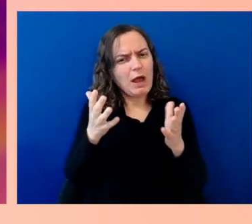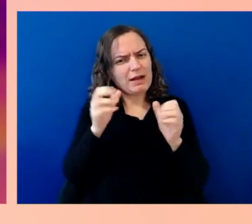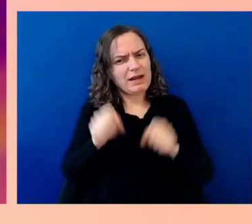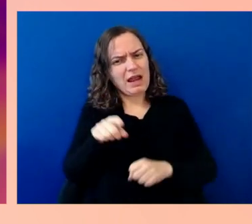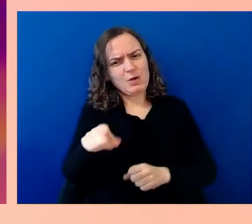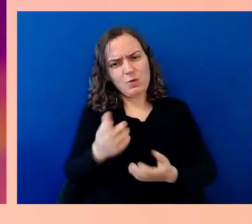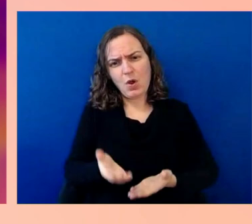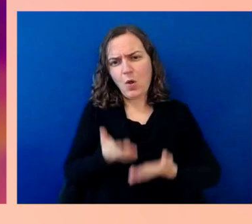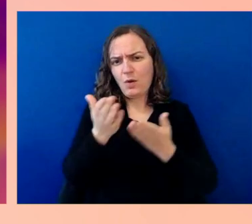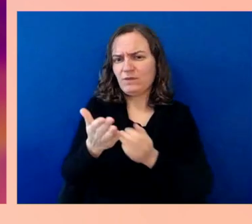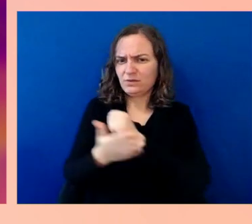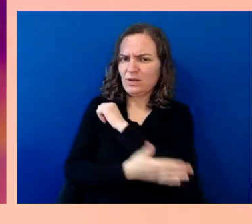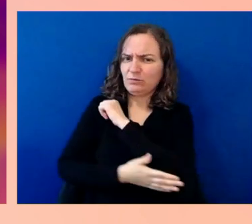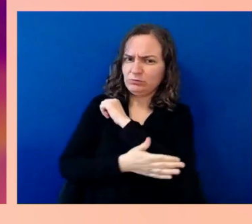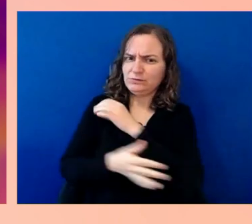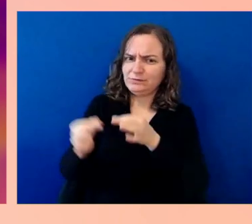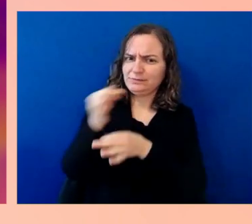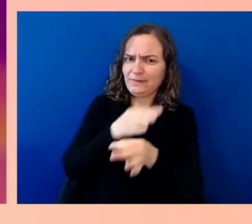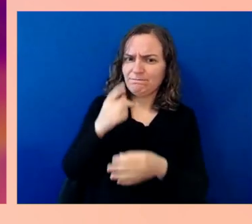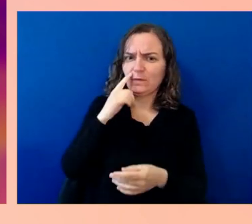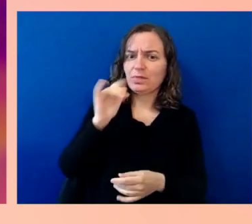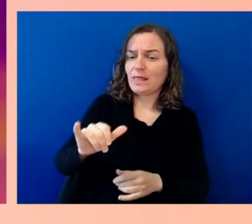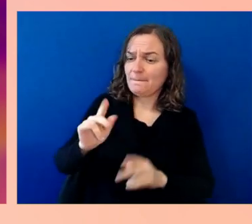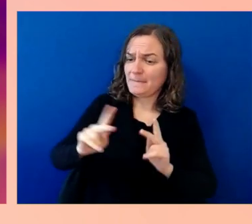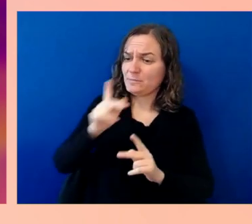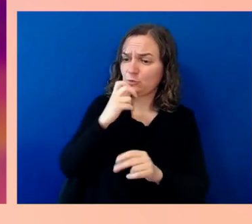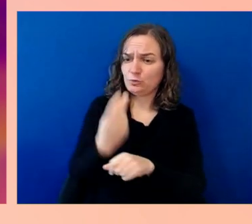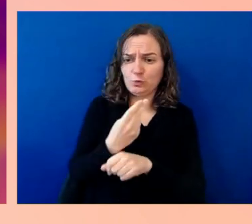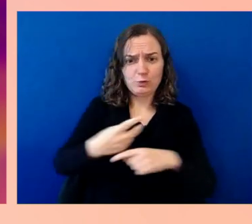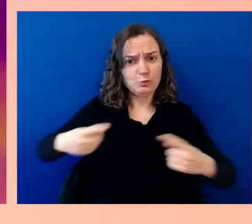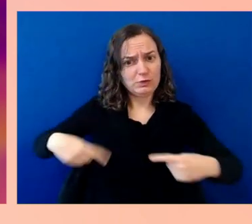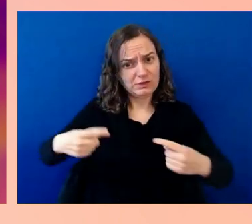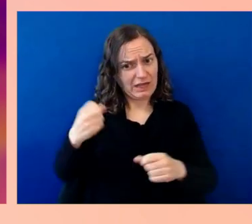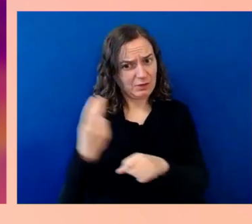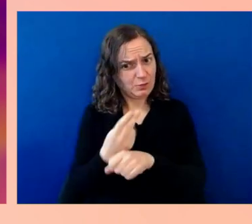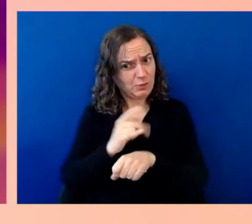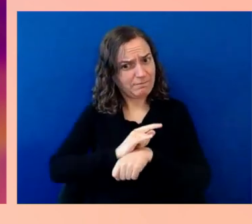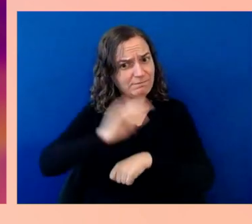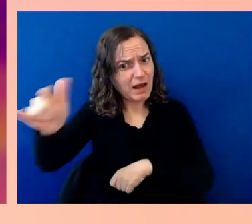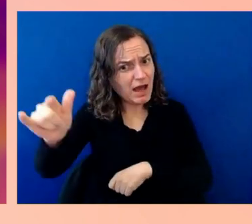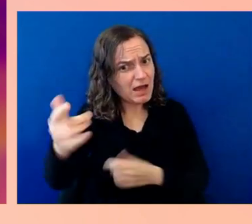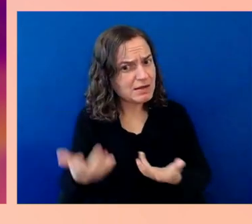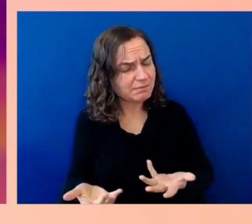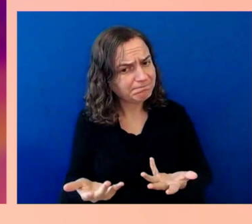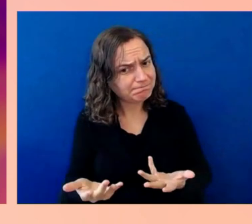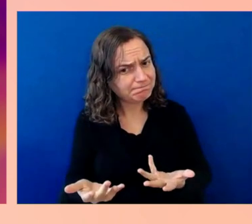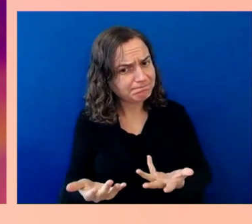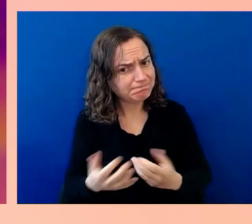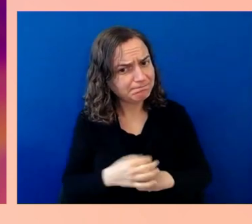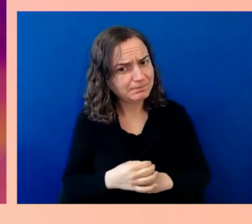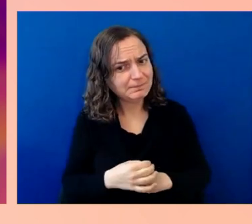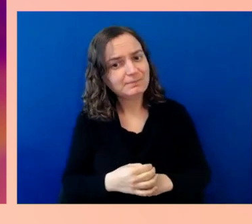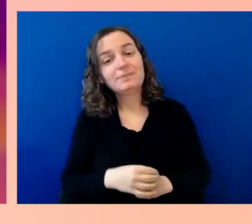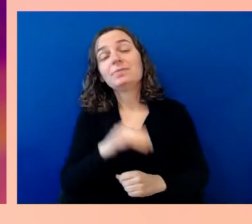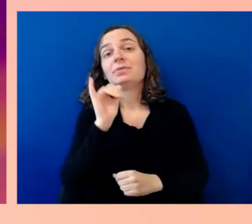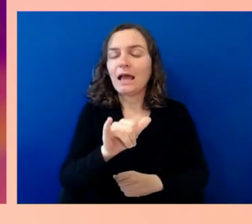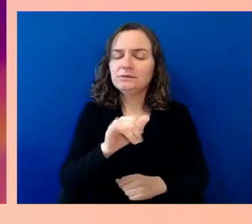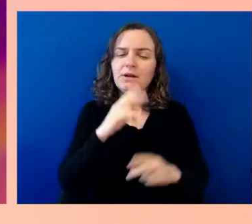and need to get on an airplane? Well, this is an incredibly frustrating experience for wheelchair users who have found again and